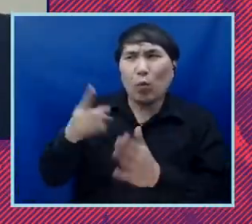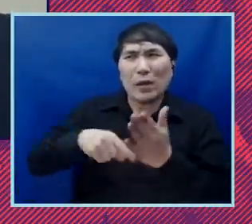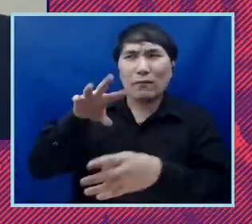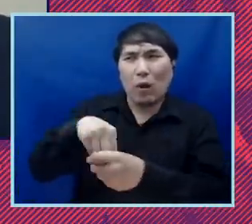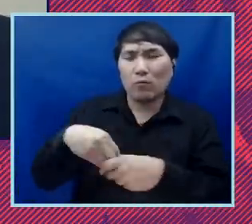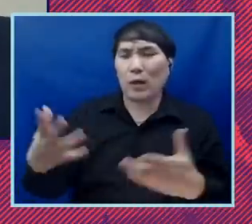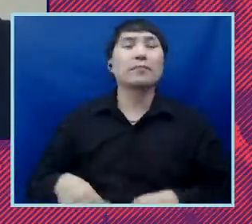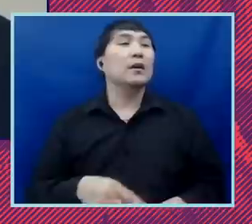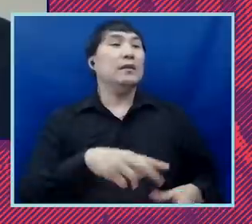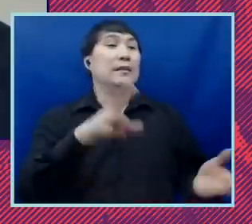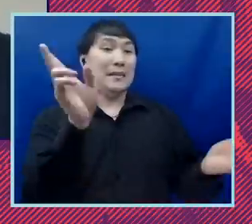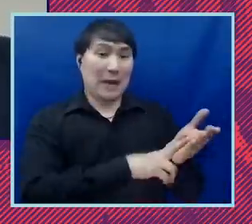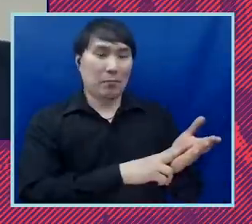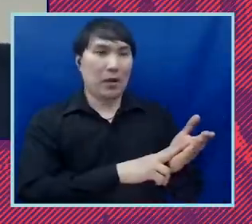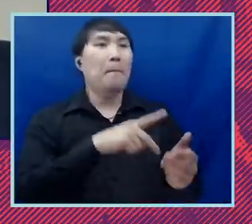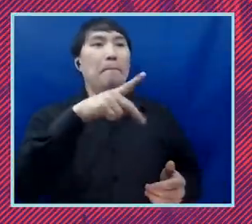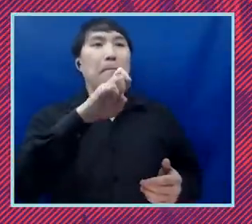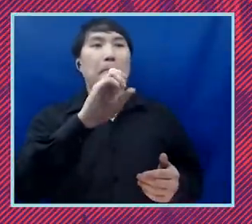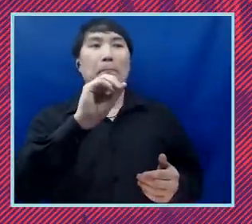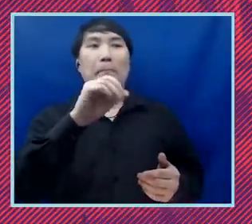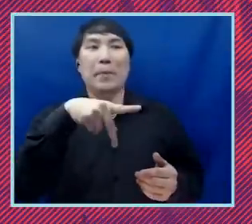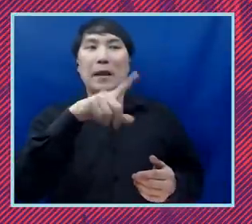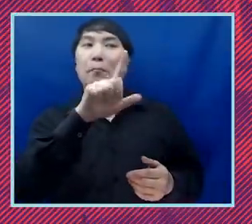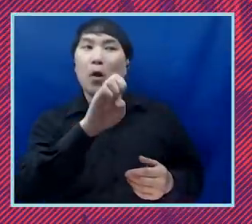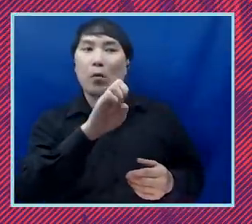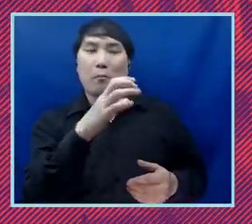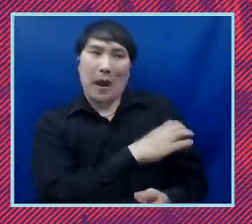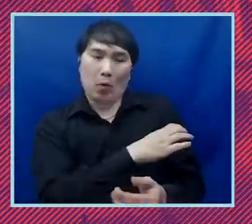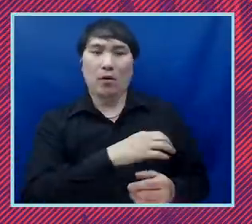so you're going to sign up for people power and our organizing activists are going to be in touch